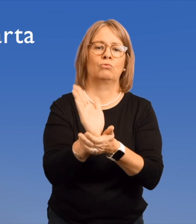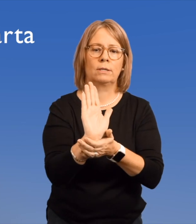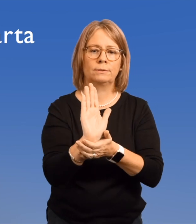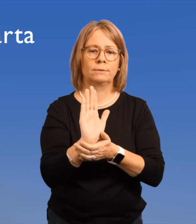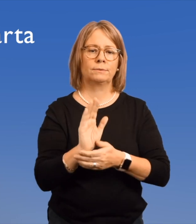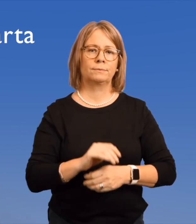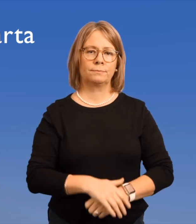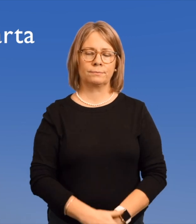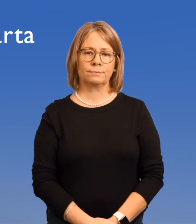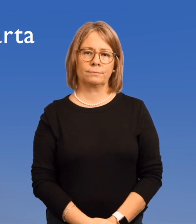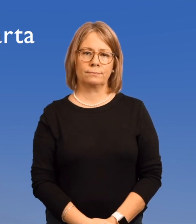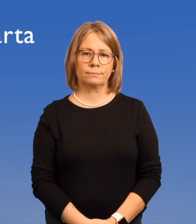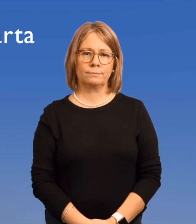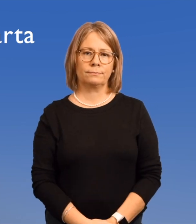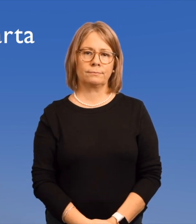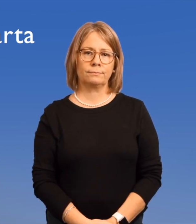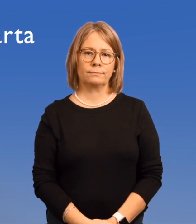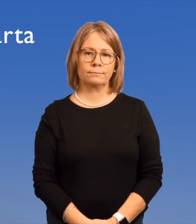to protections afforded by basic or legal rights.